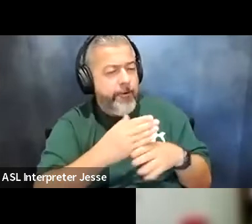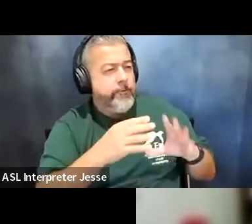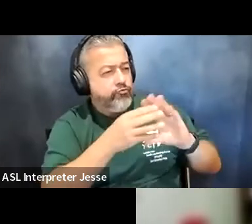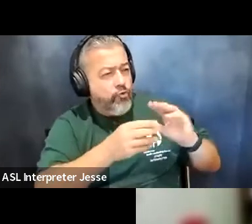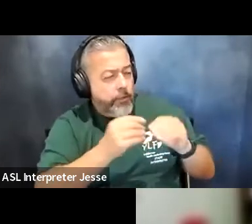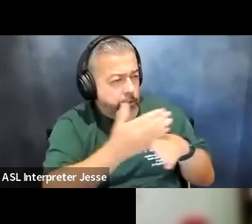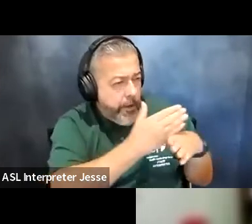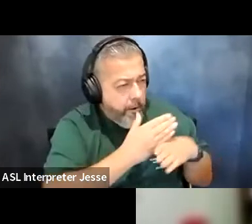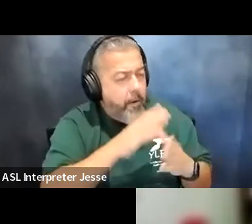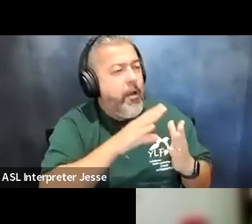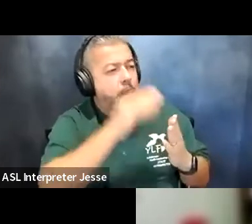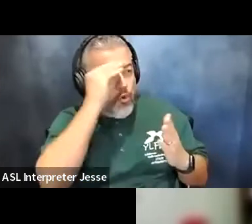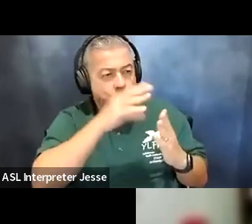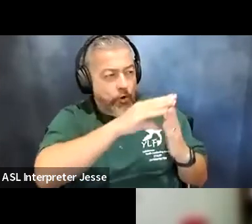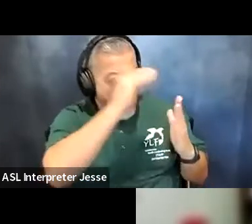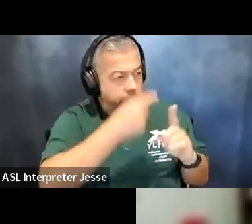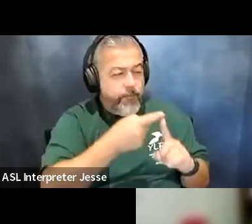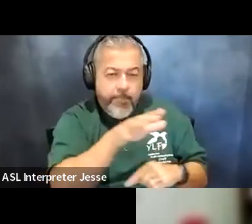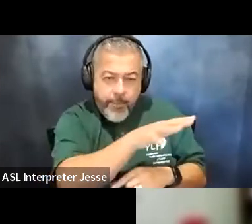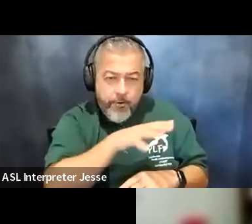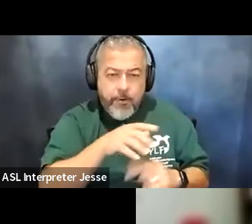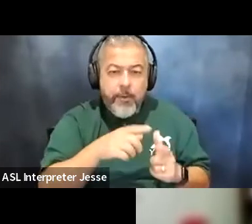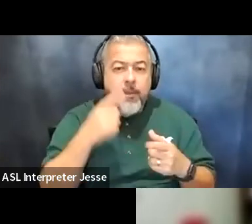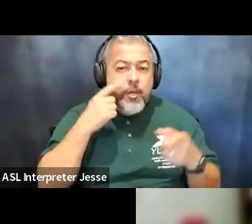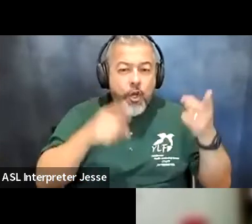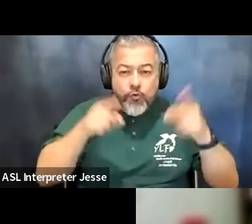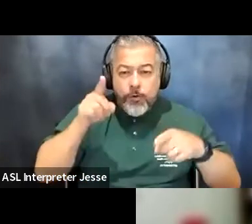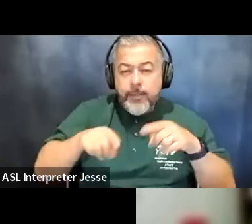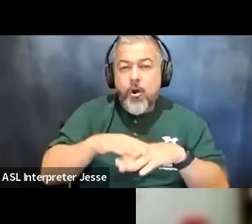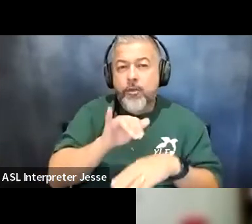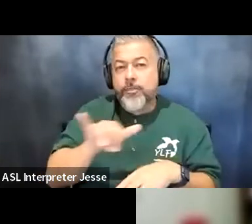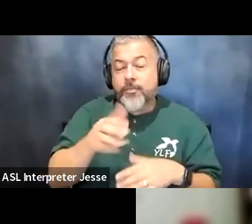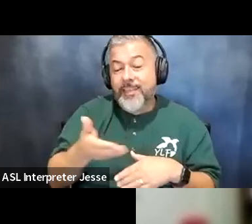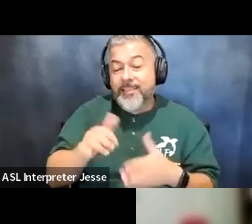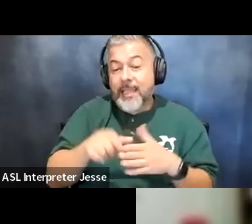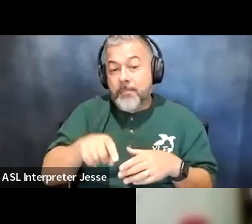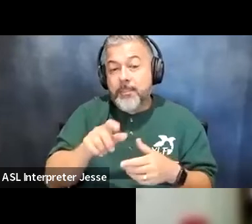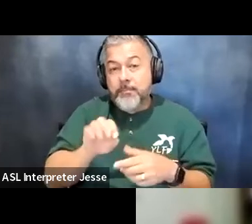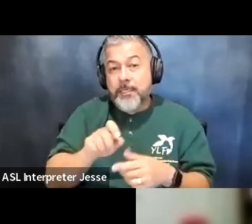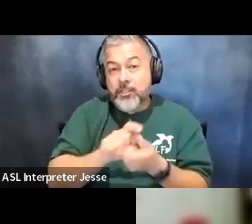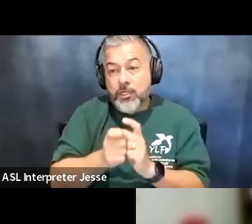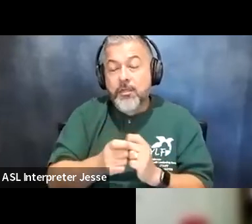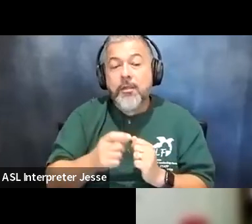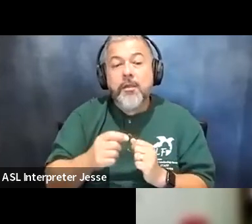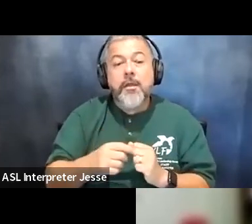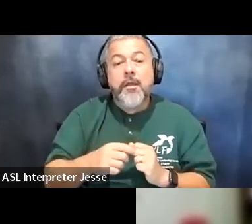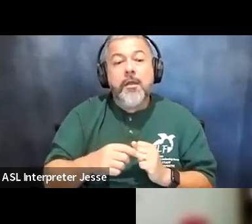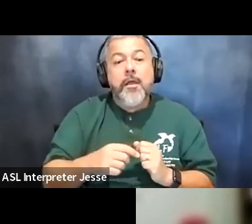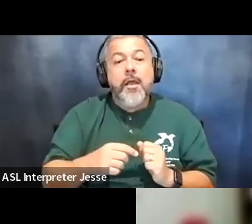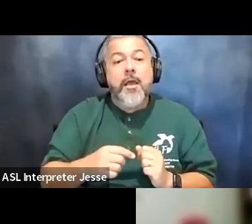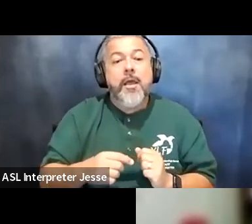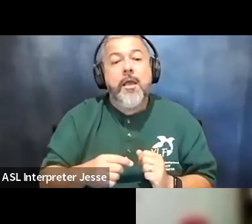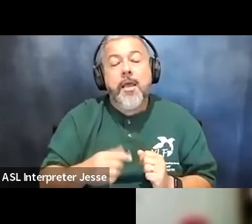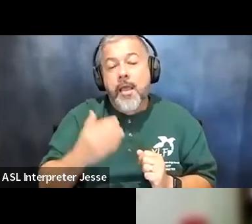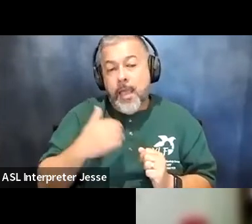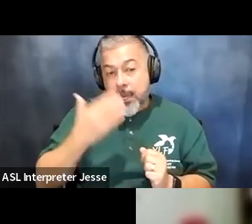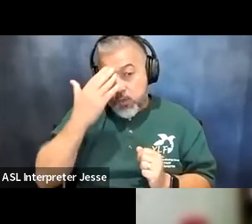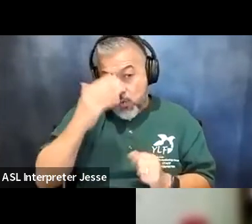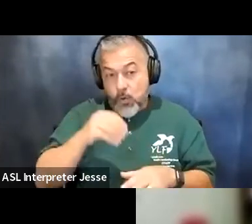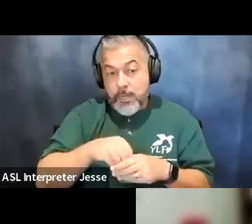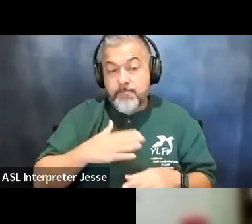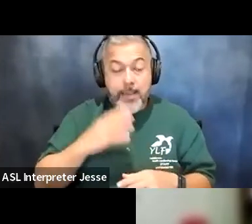and maybe agree on the things that need to be changed i know um in my experience i